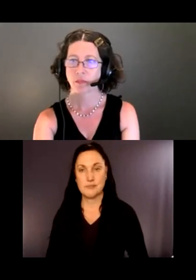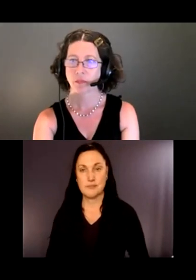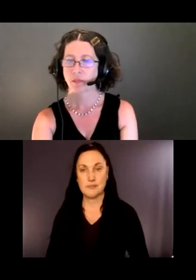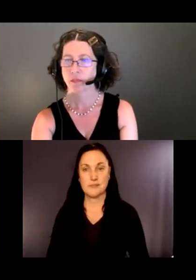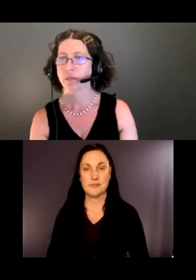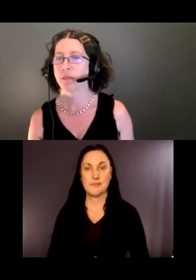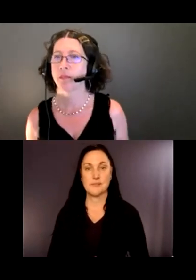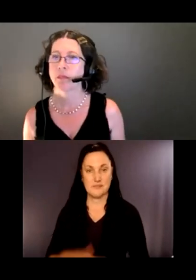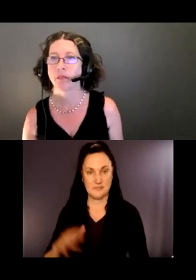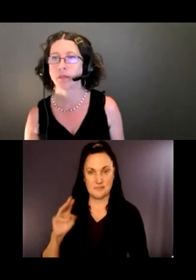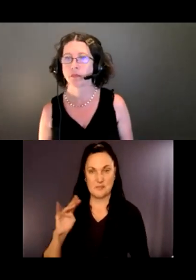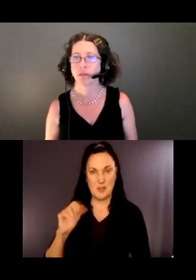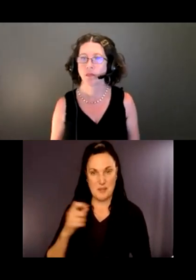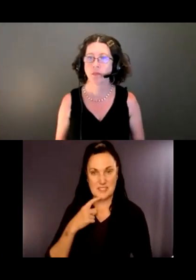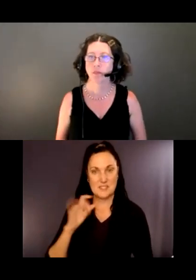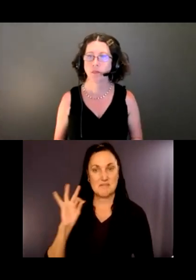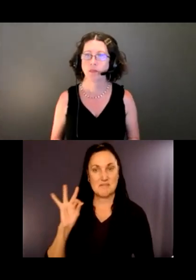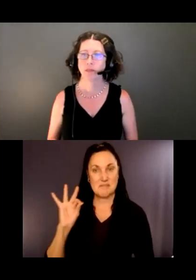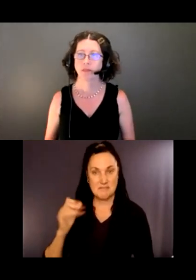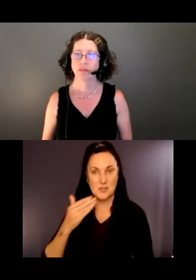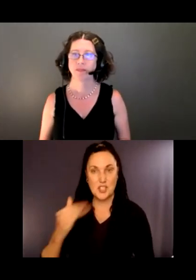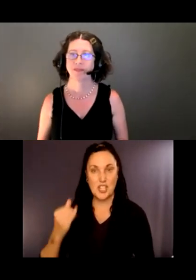That's an excellent suggestion. Thank you, Franja.